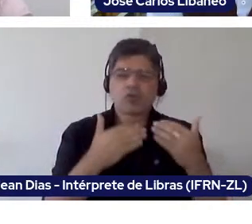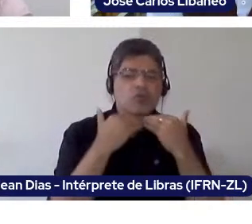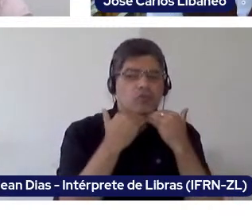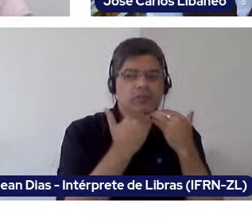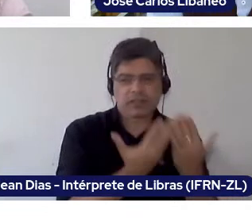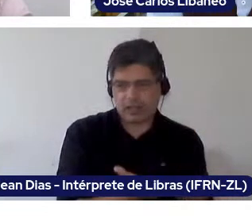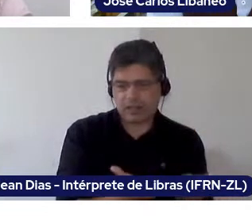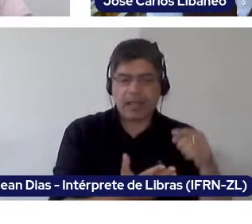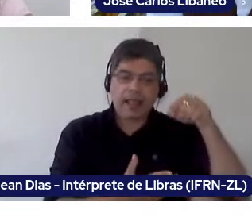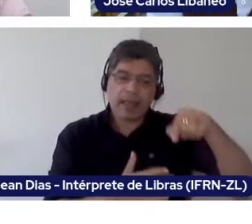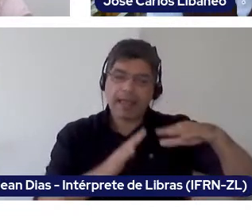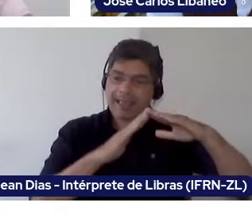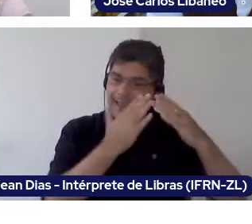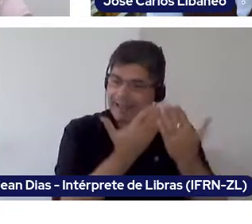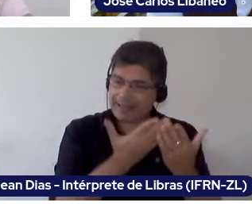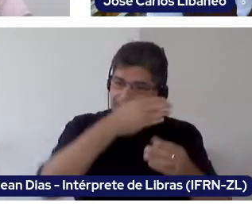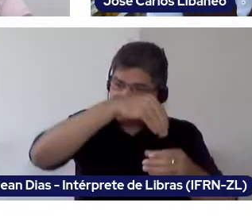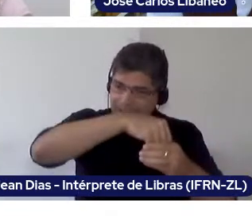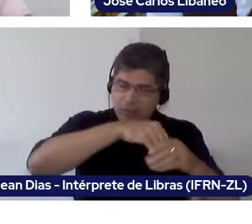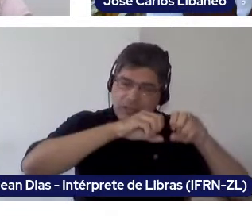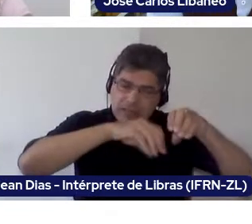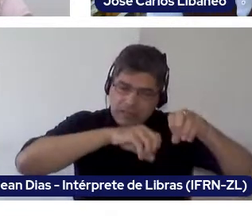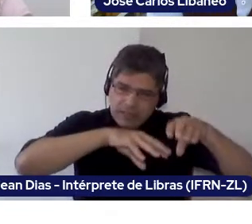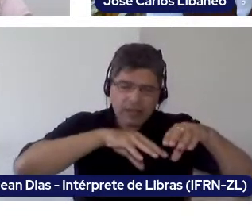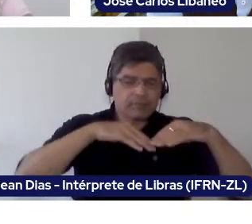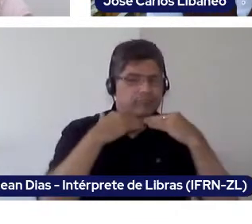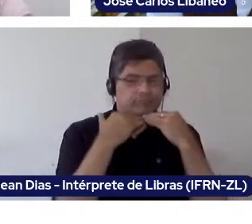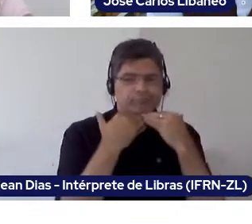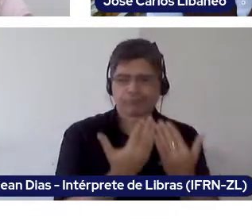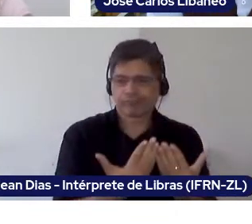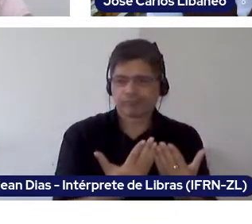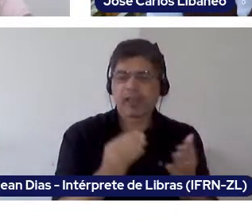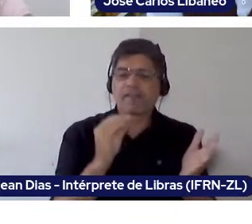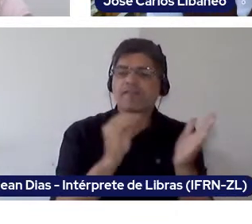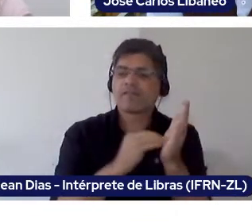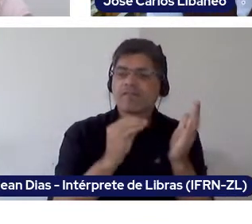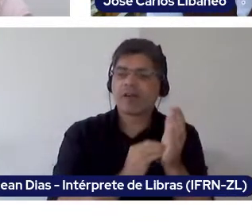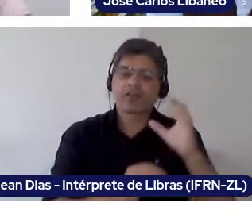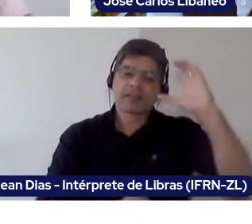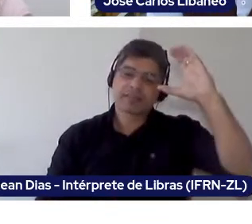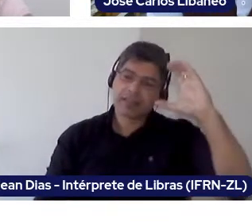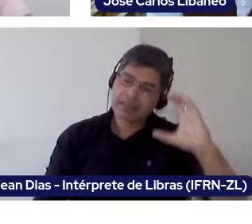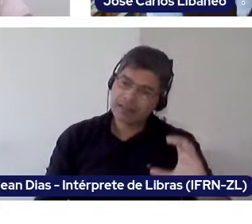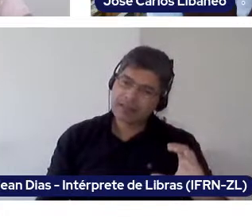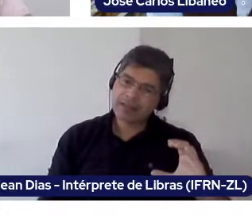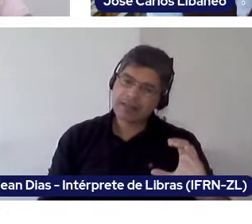it is imposible to prepare an individual for citizenship without getting in touch with other people,